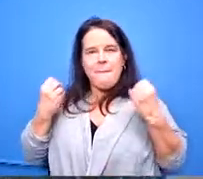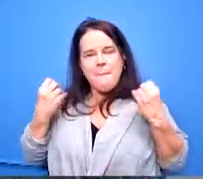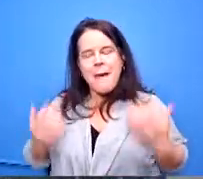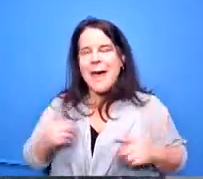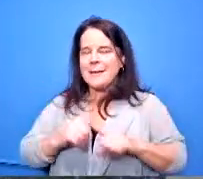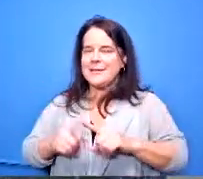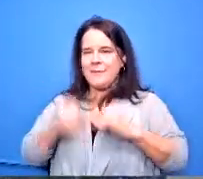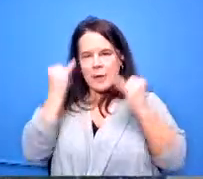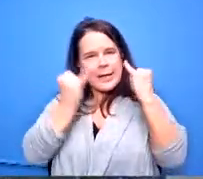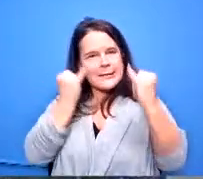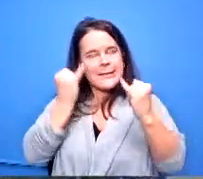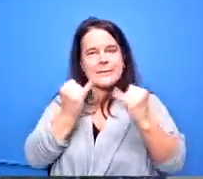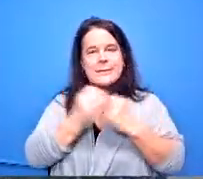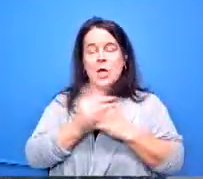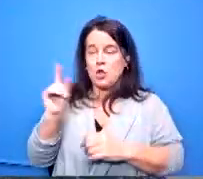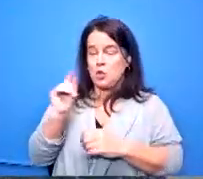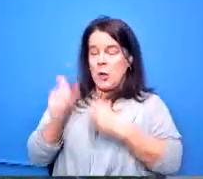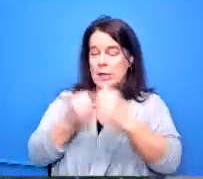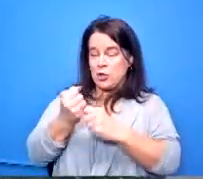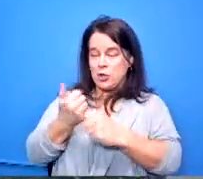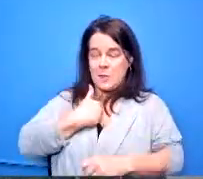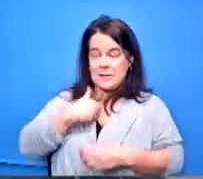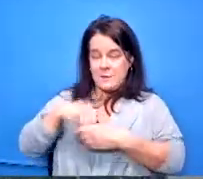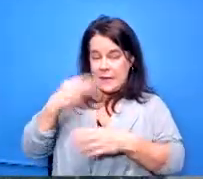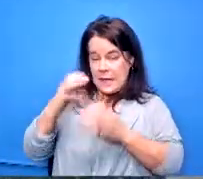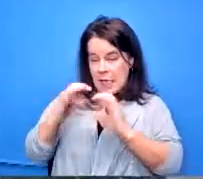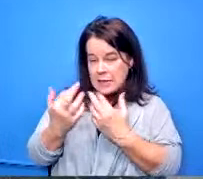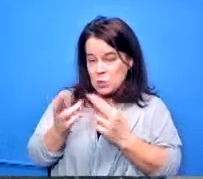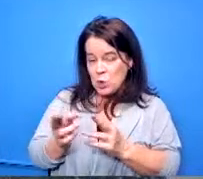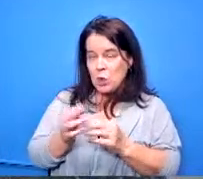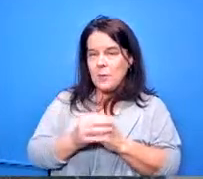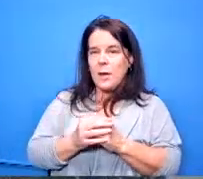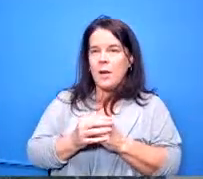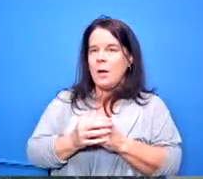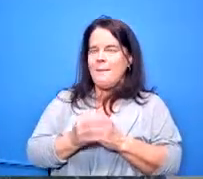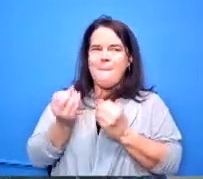ago when i was in a classroom you know there's a lot of things you just do like i want to have